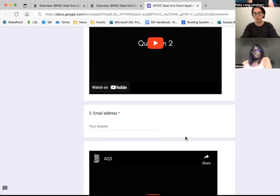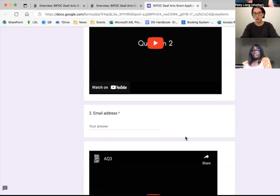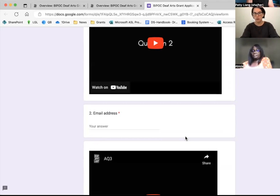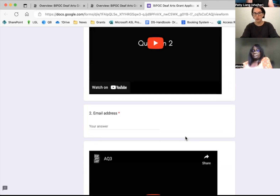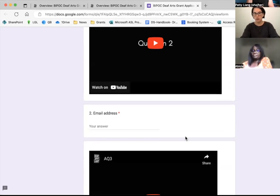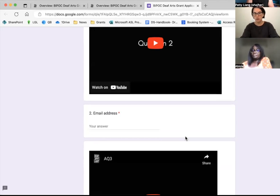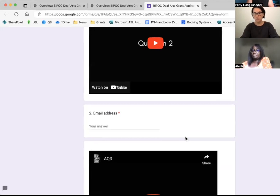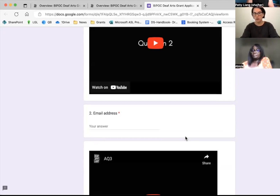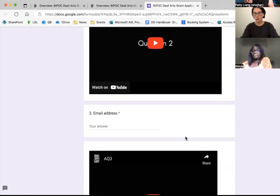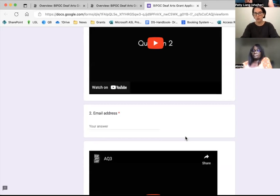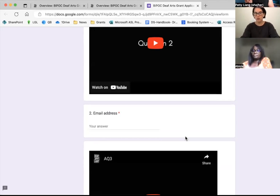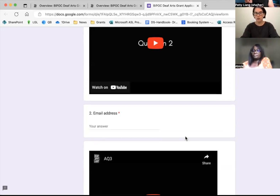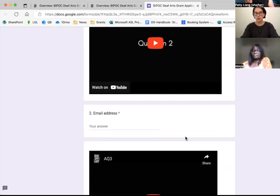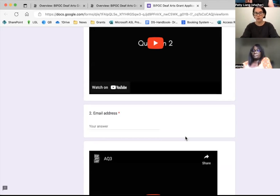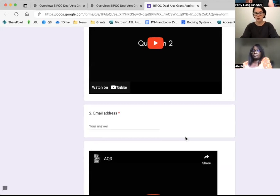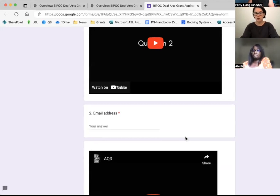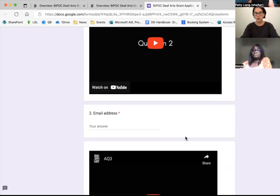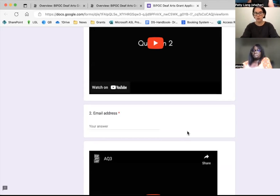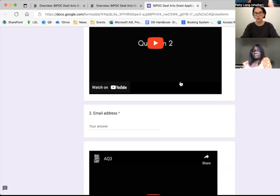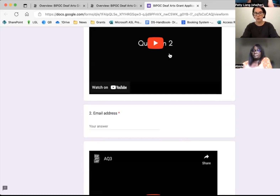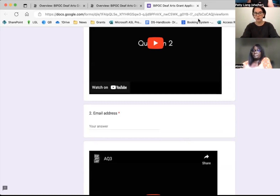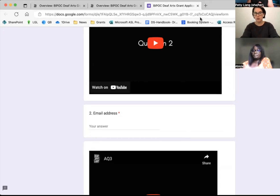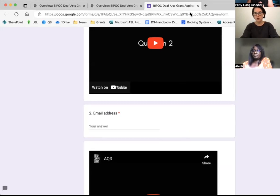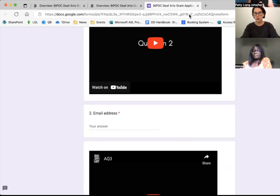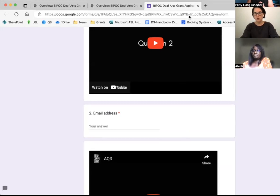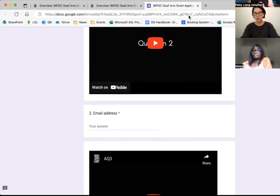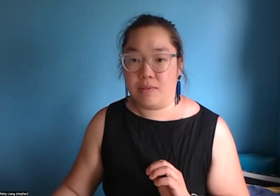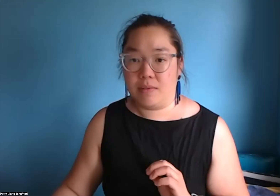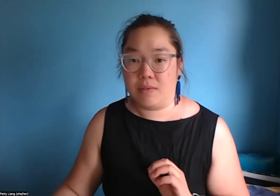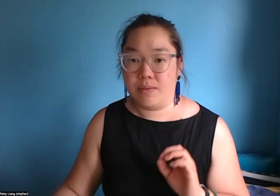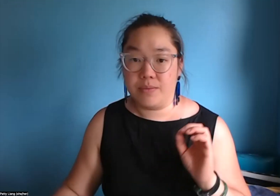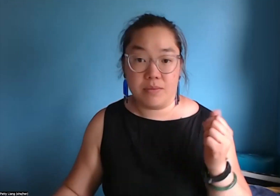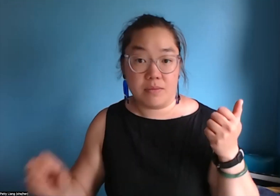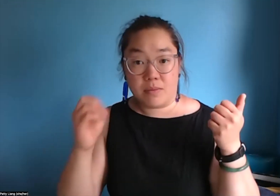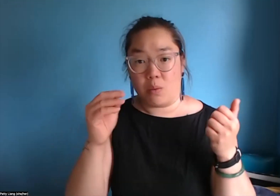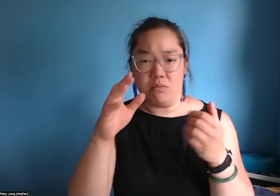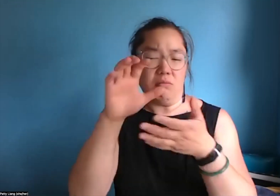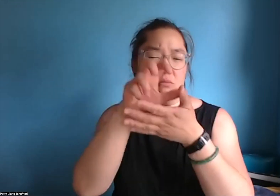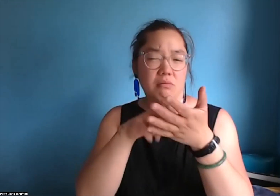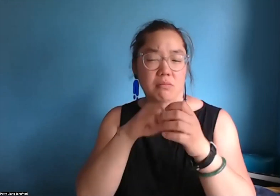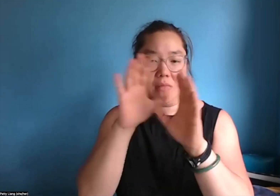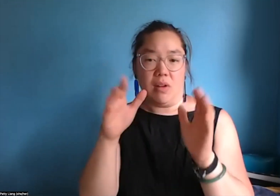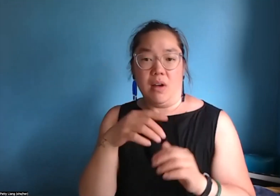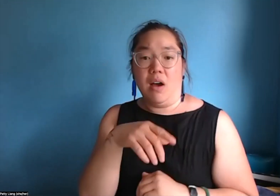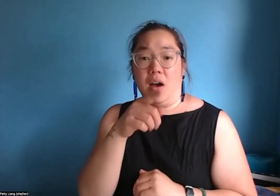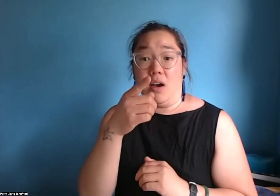that you have in order to review it, and submit it, and there are a total of eighteen questions.